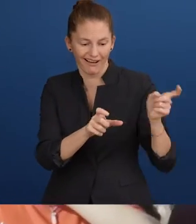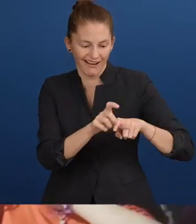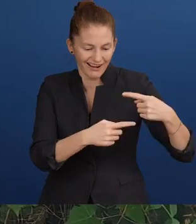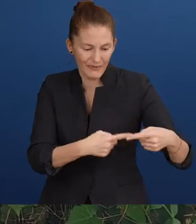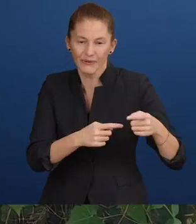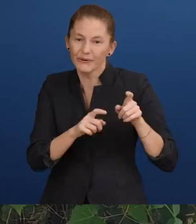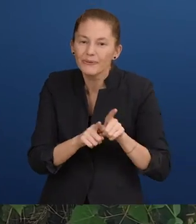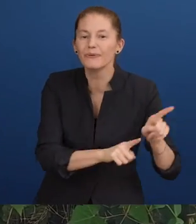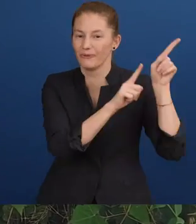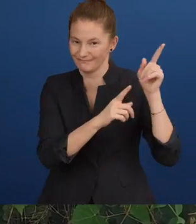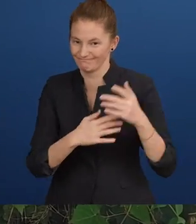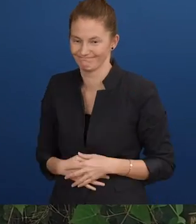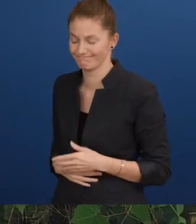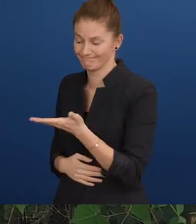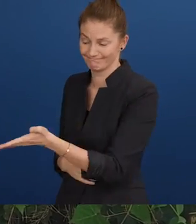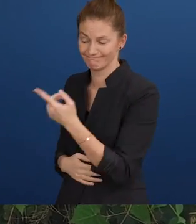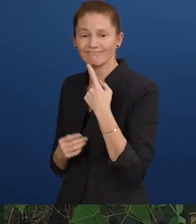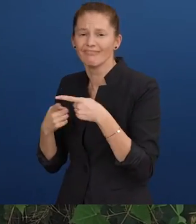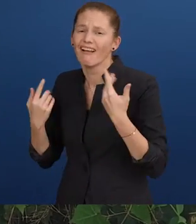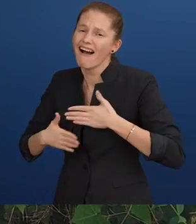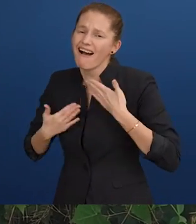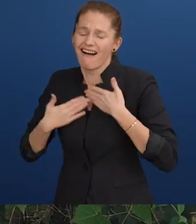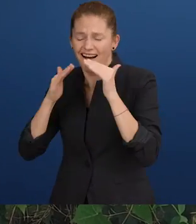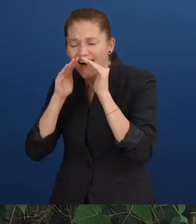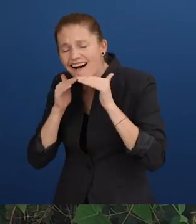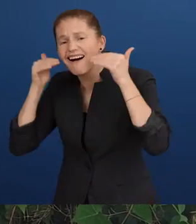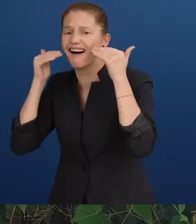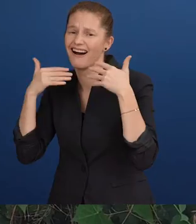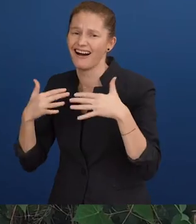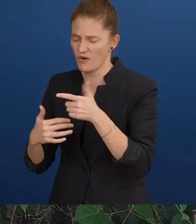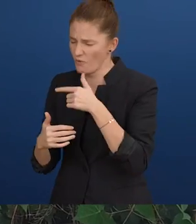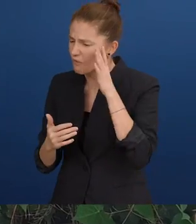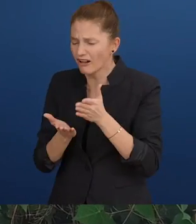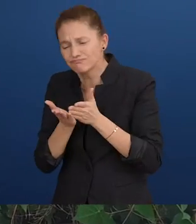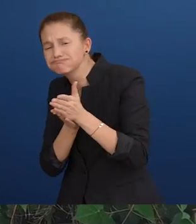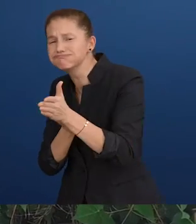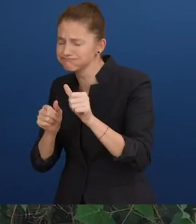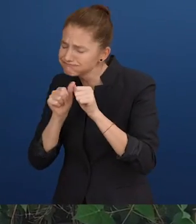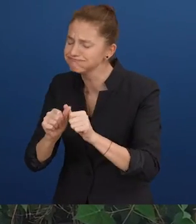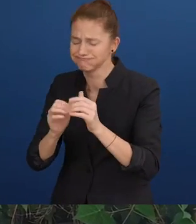Glenda Durán Caro: "We are so happy and our commitment continue to grow stronger every day This award provides spiritual nourishment to us,